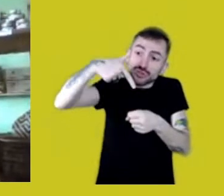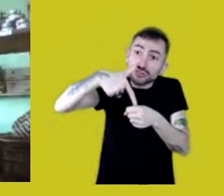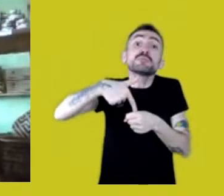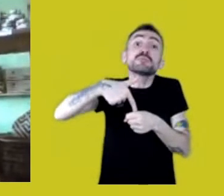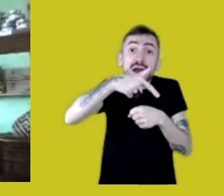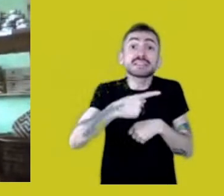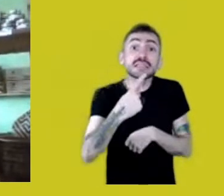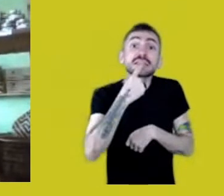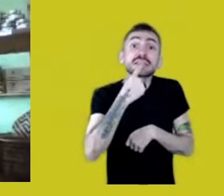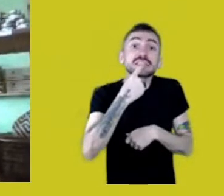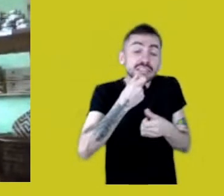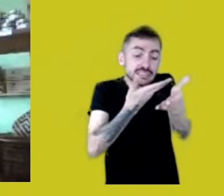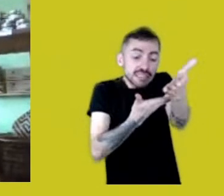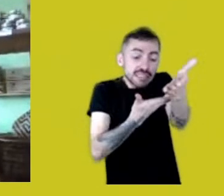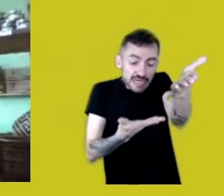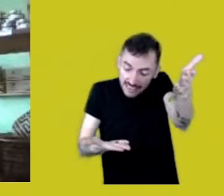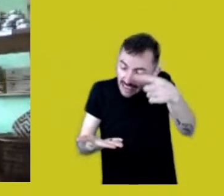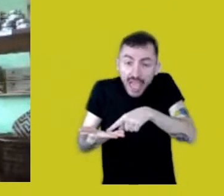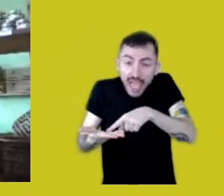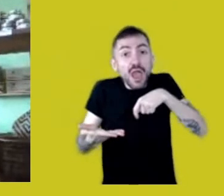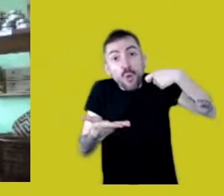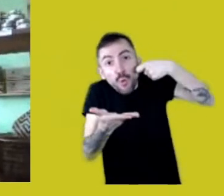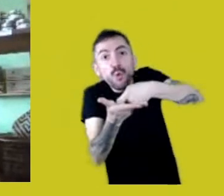that use slave labor,